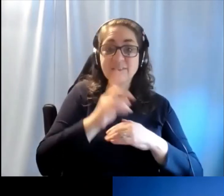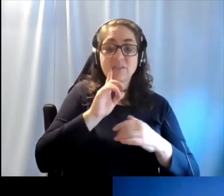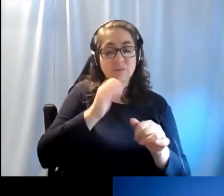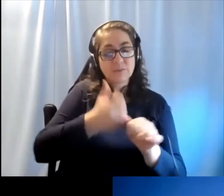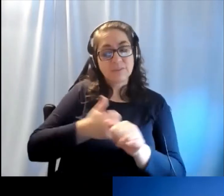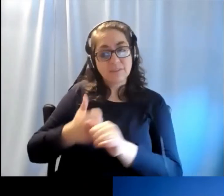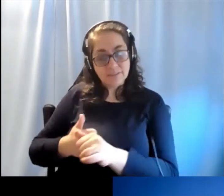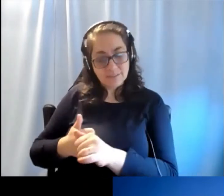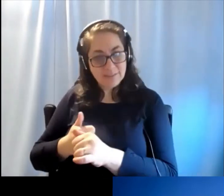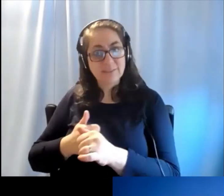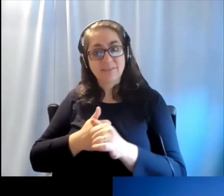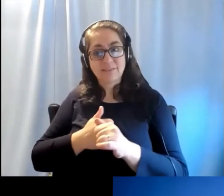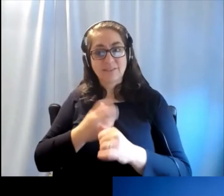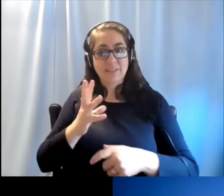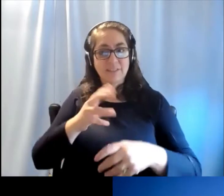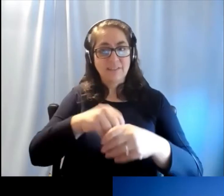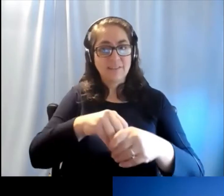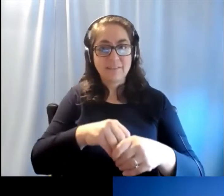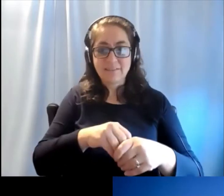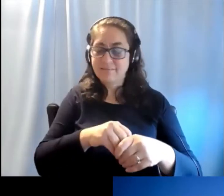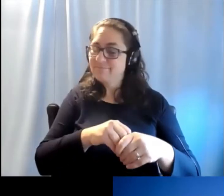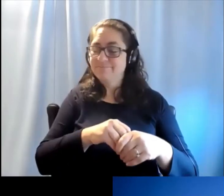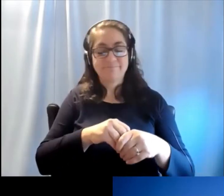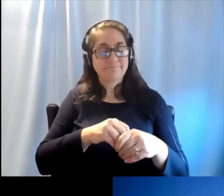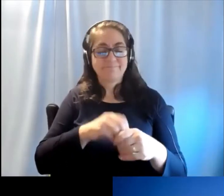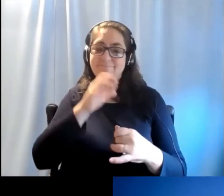is neither universal nor is it equitable.